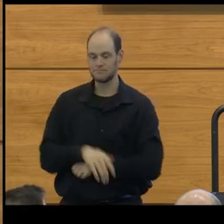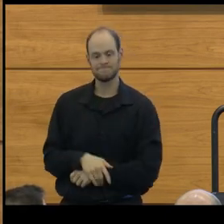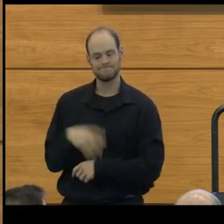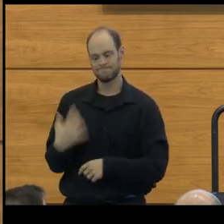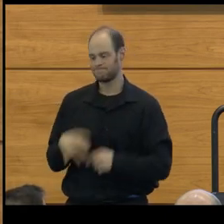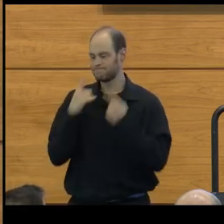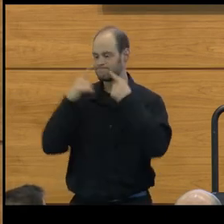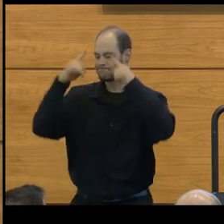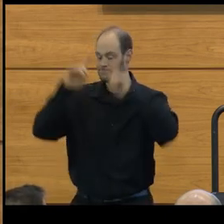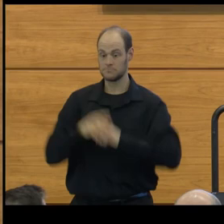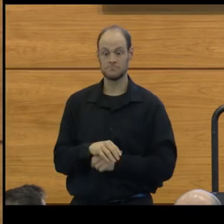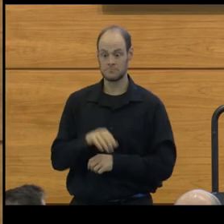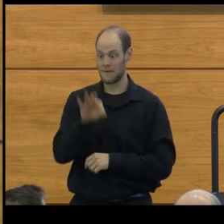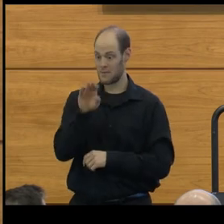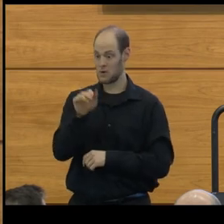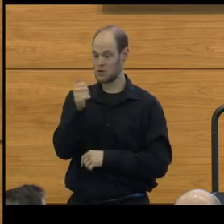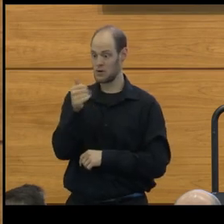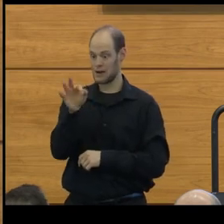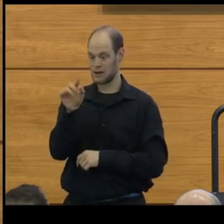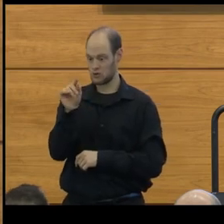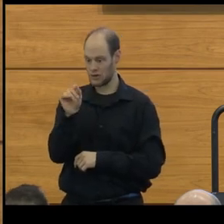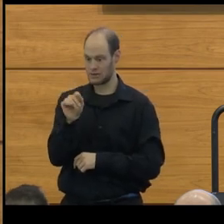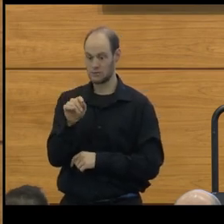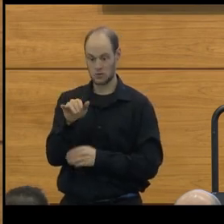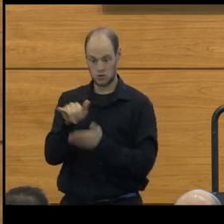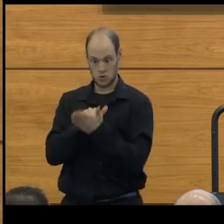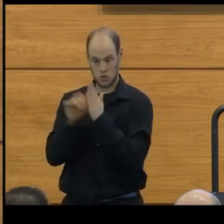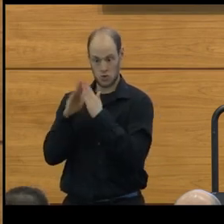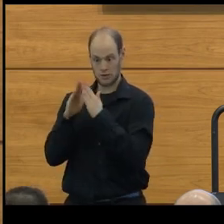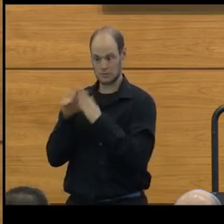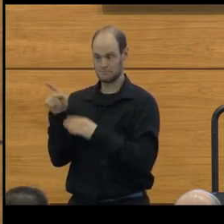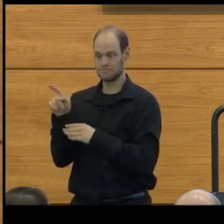In February, 1920, while in New York City, Russell took ill